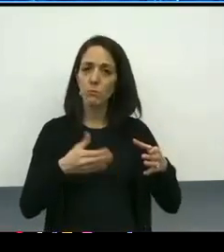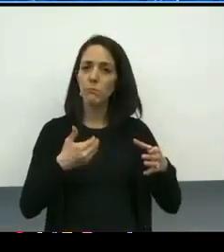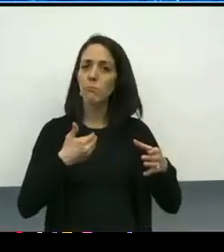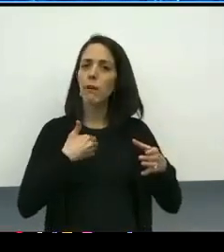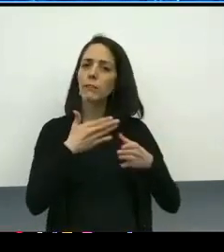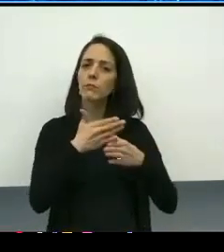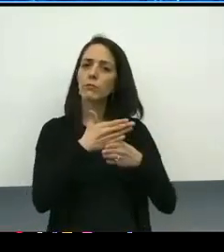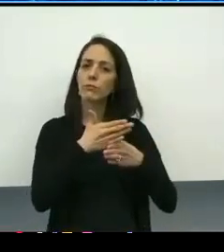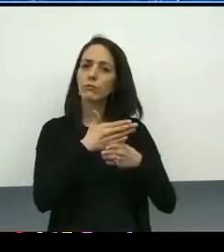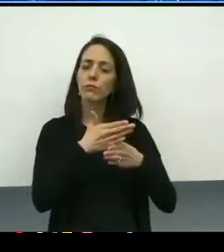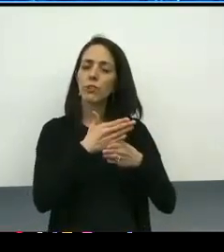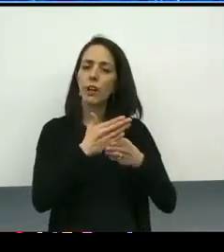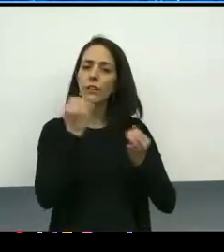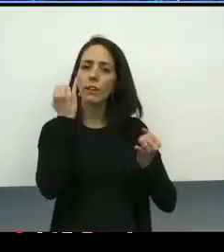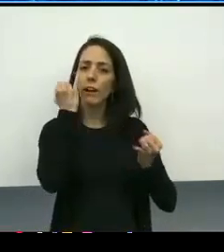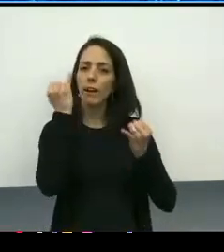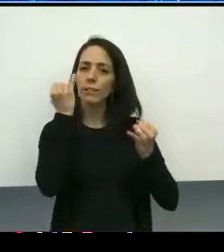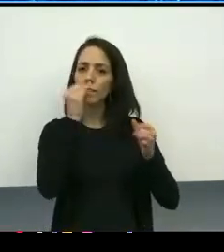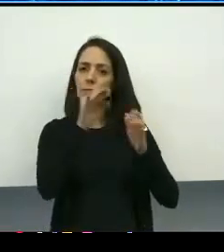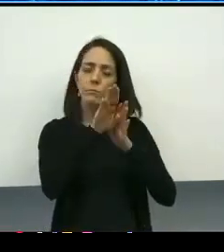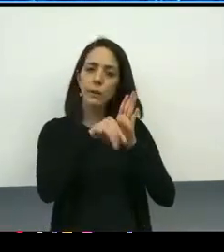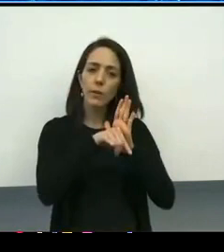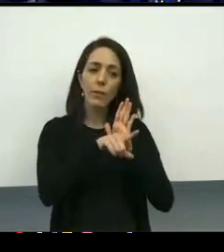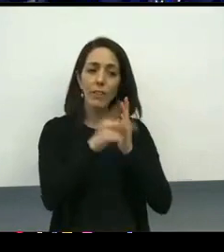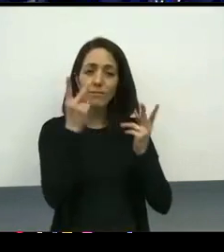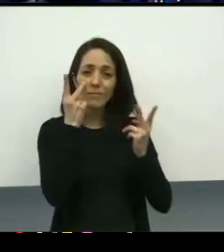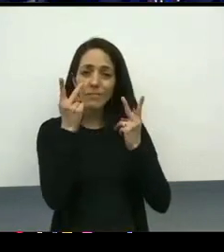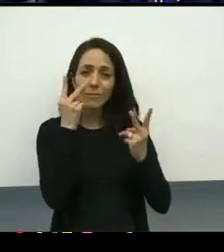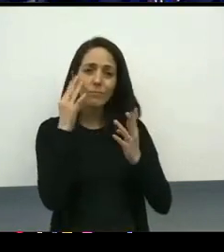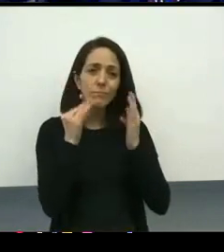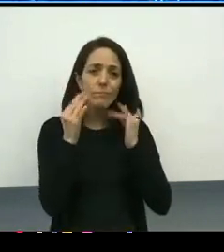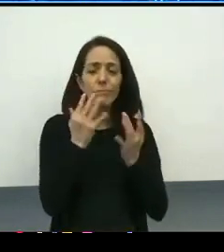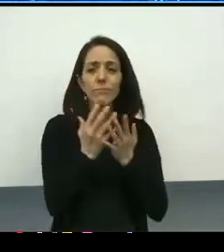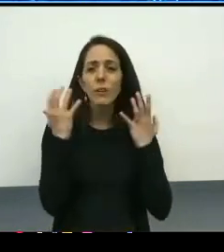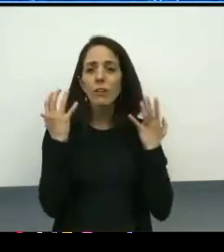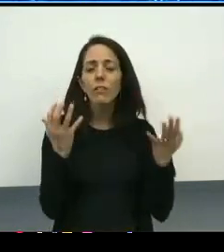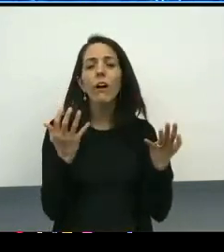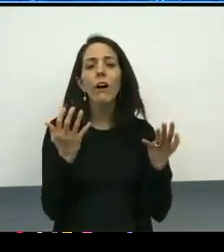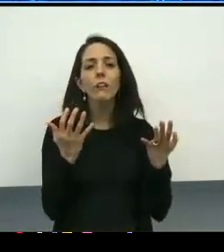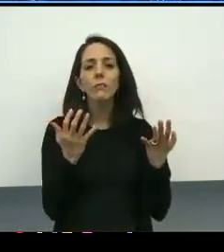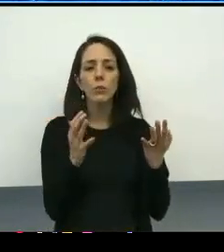of not only having seen a lot, but equally important, they expect a lot.